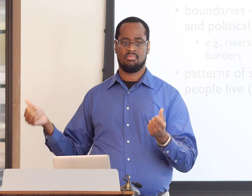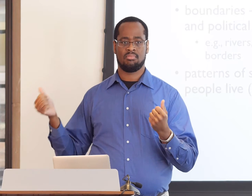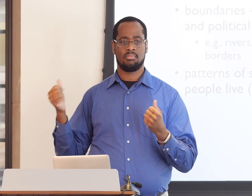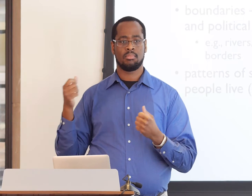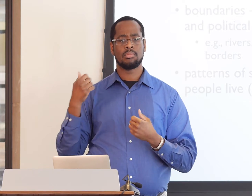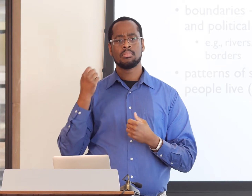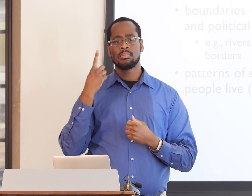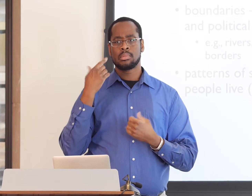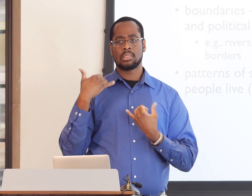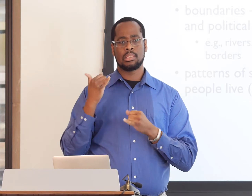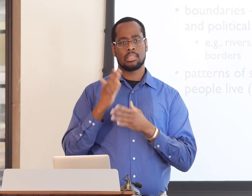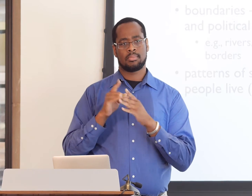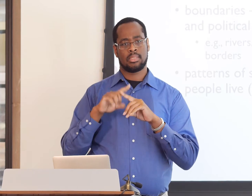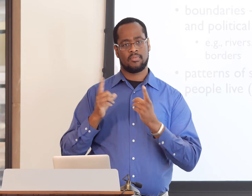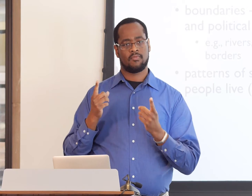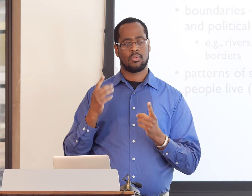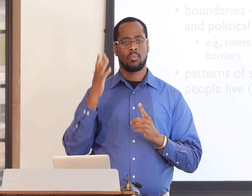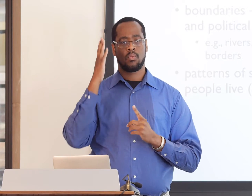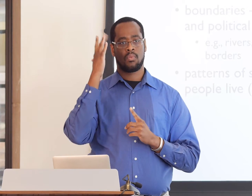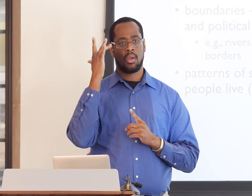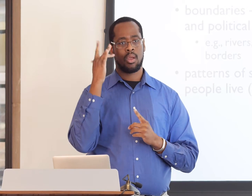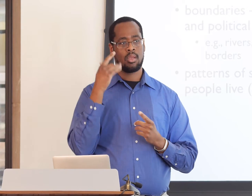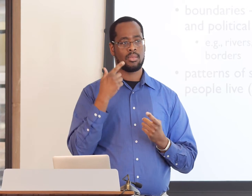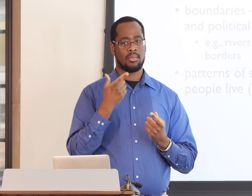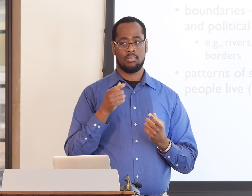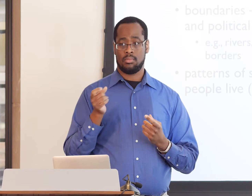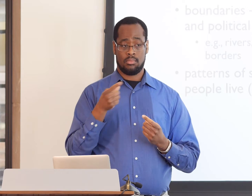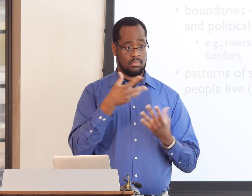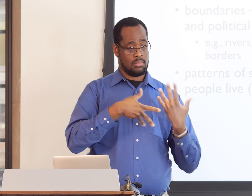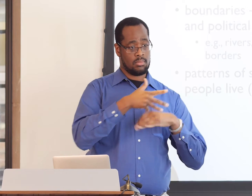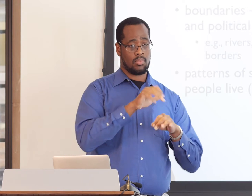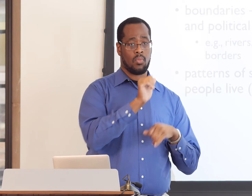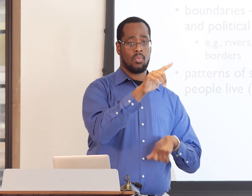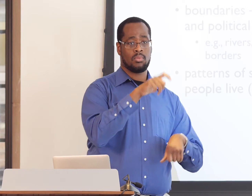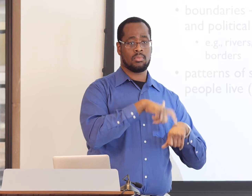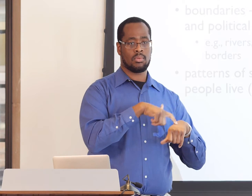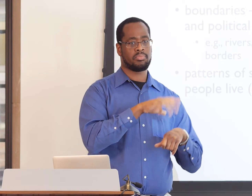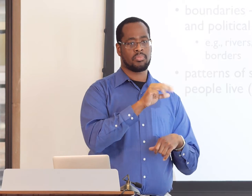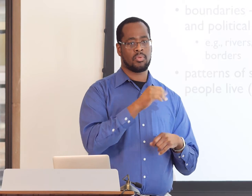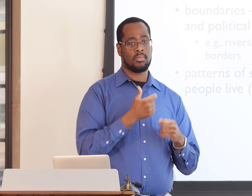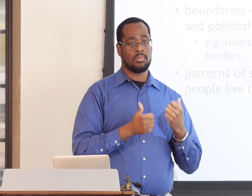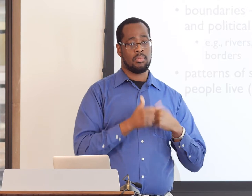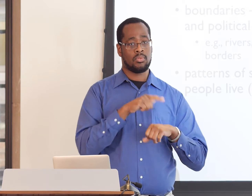using their sign language because it was different, and so they abandoned their own language